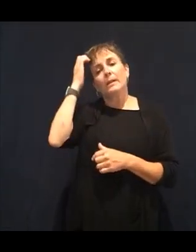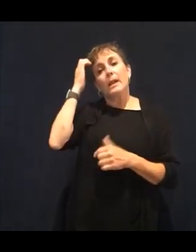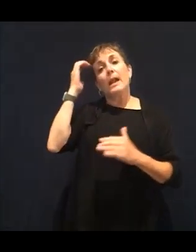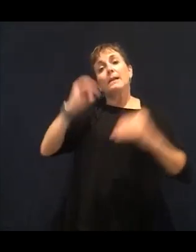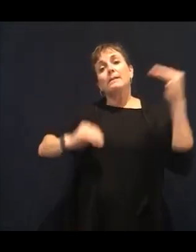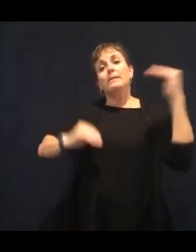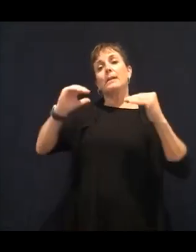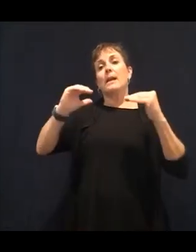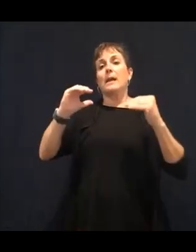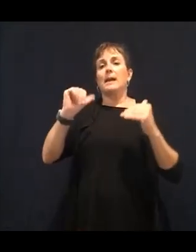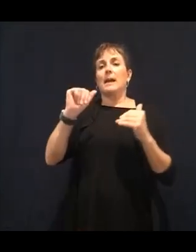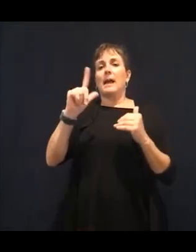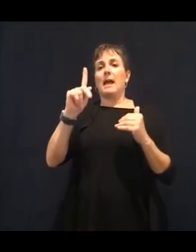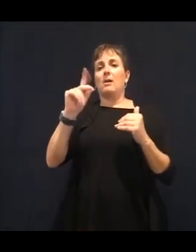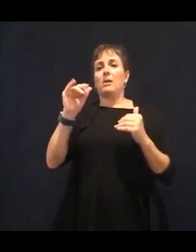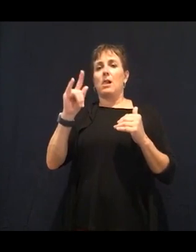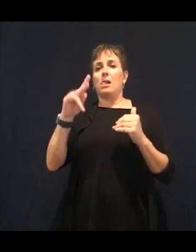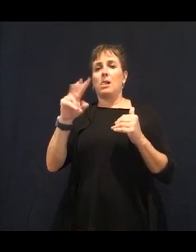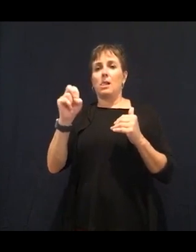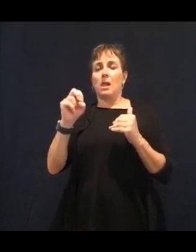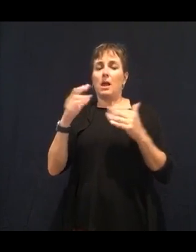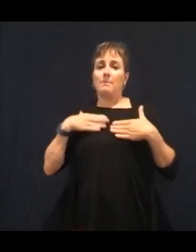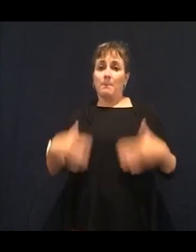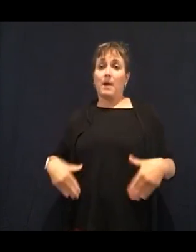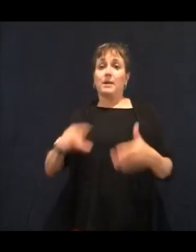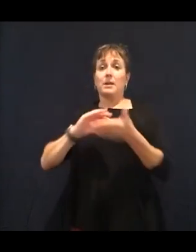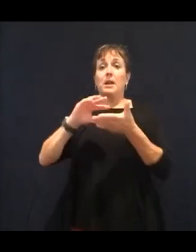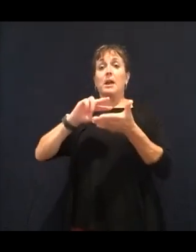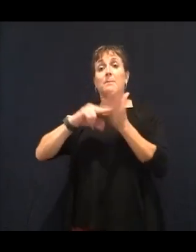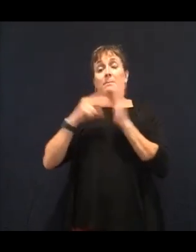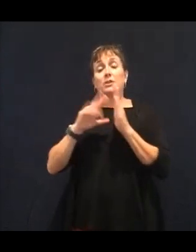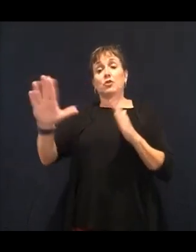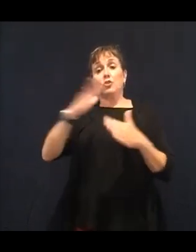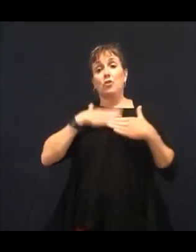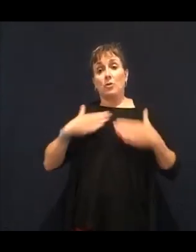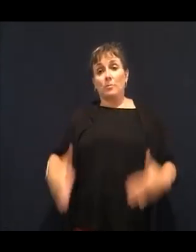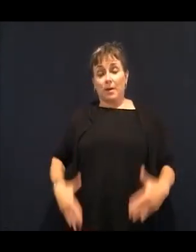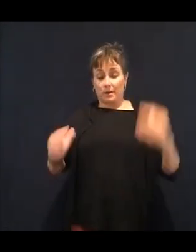body means the lack of disease. If there's oxygen in your cells, disease